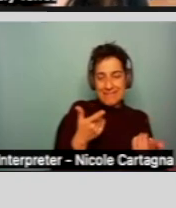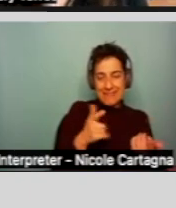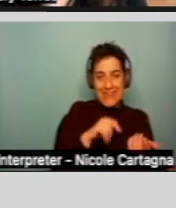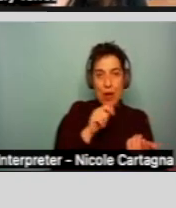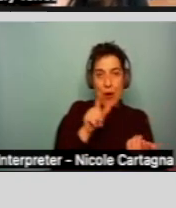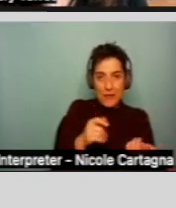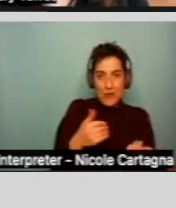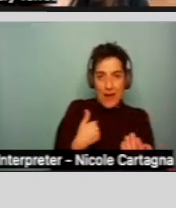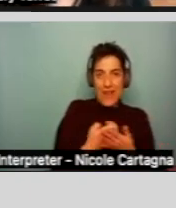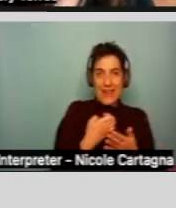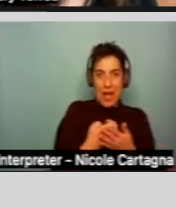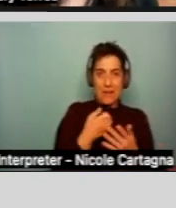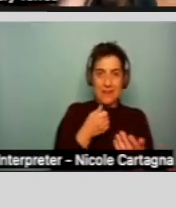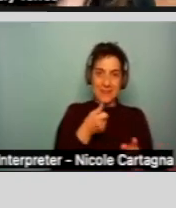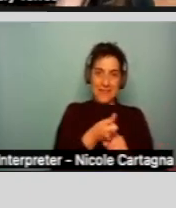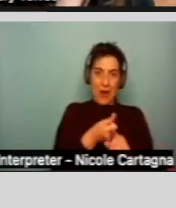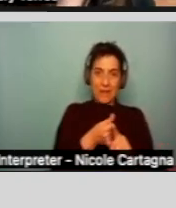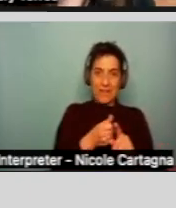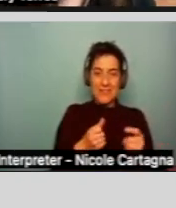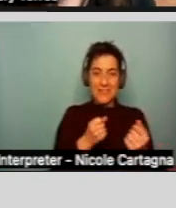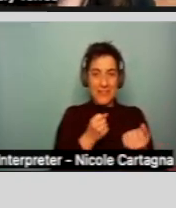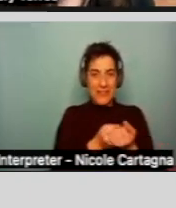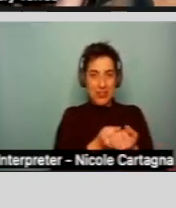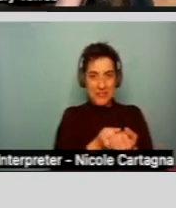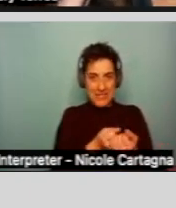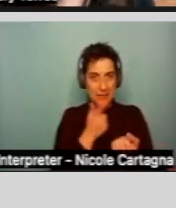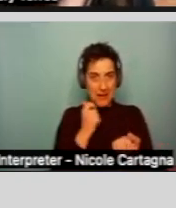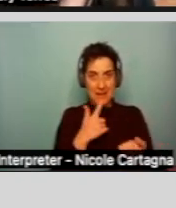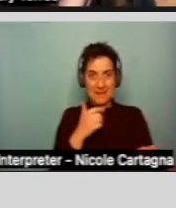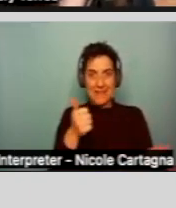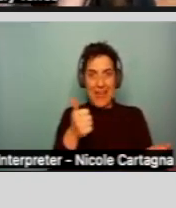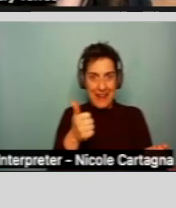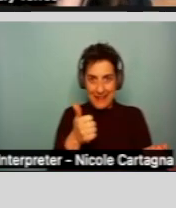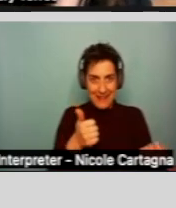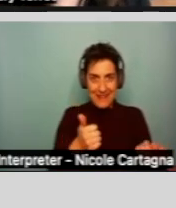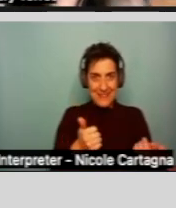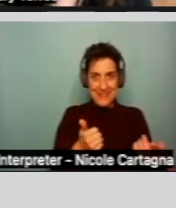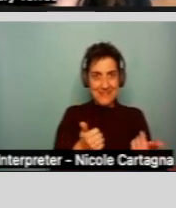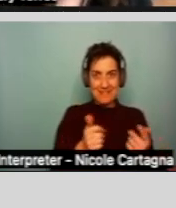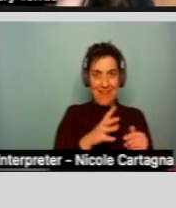in a child that is 10-years-old and doesn't have a disability, would it have that economic